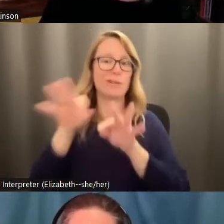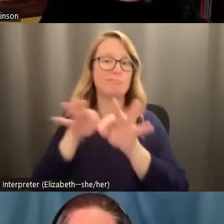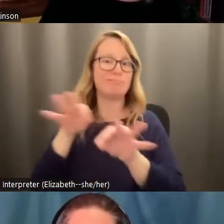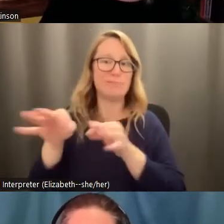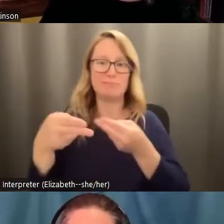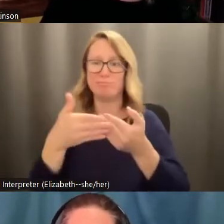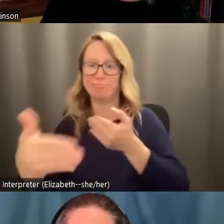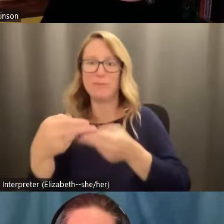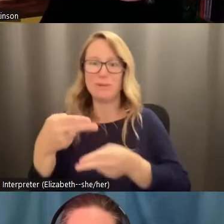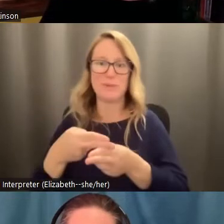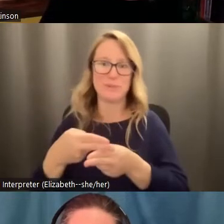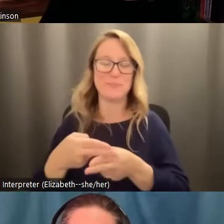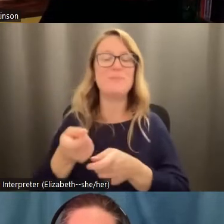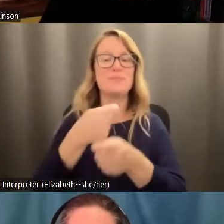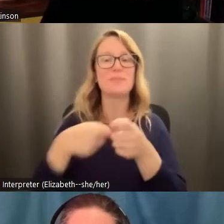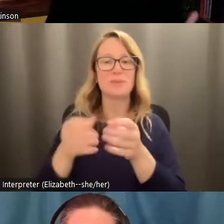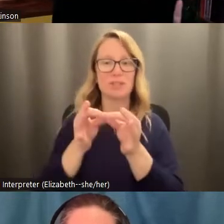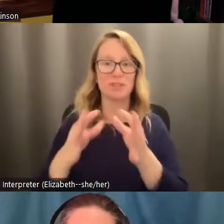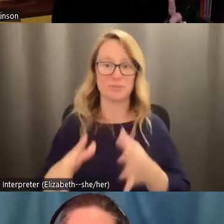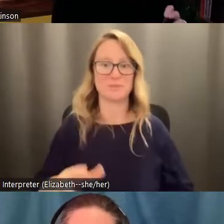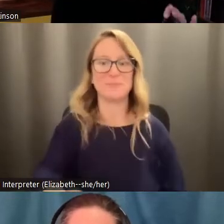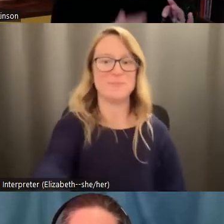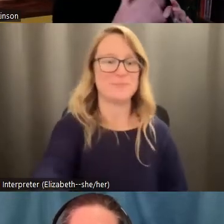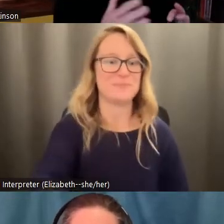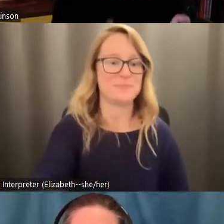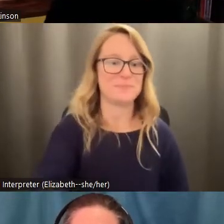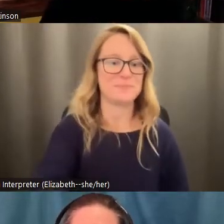points. And then the final point is, I think communicated in this